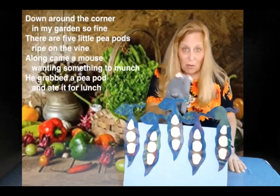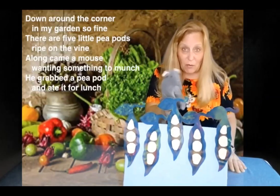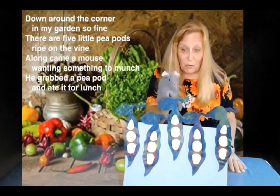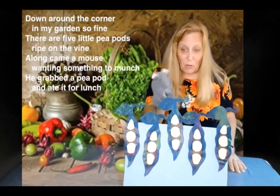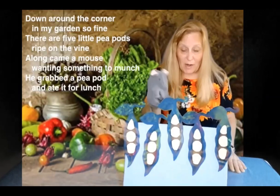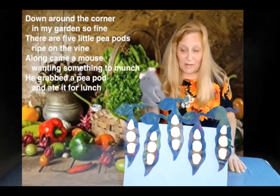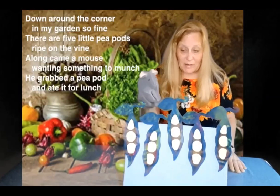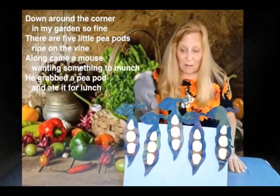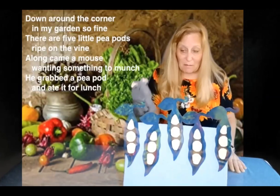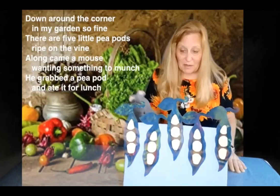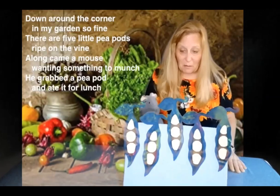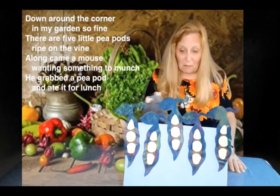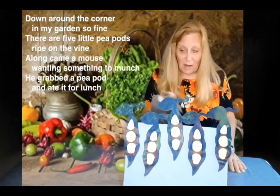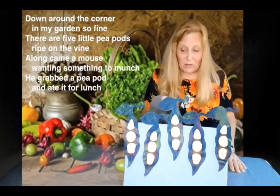Who wanted something to munch.